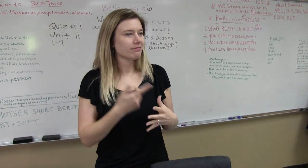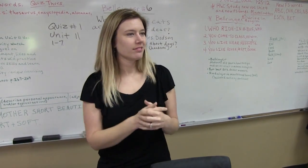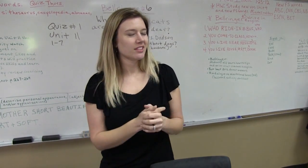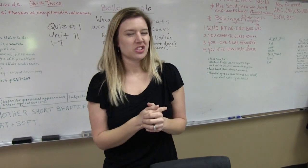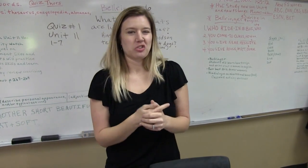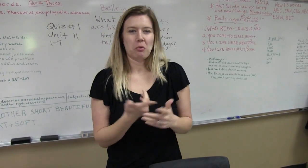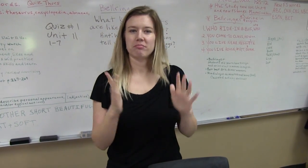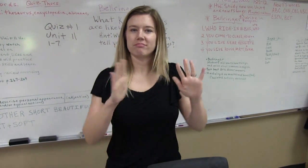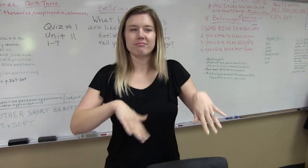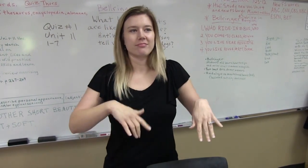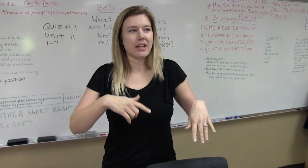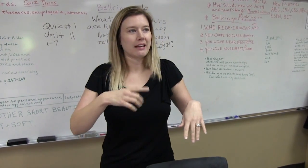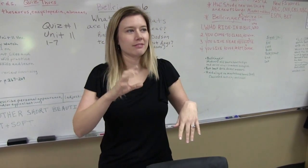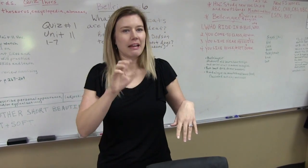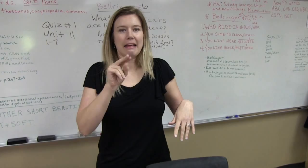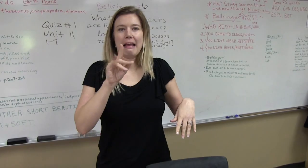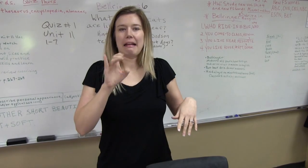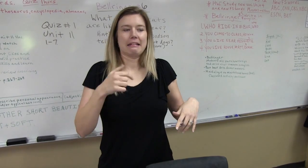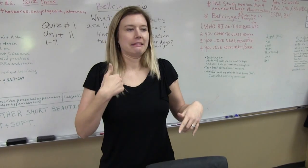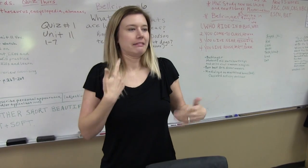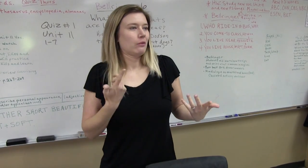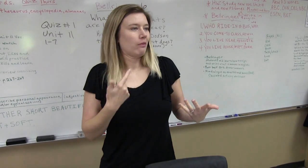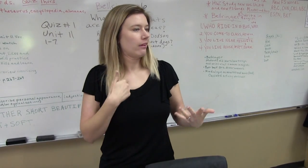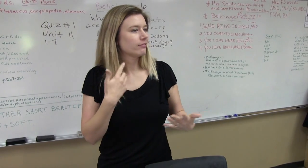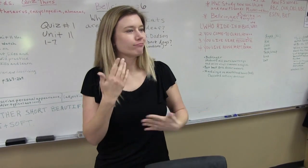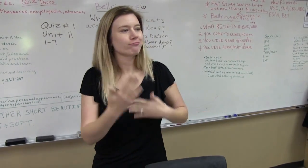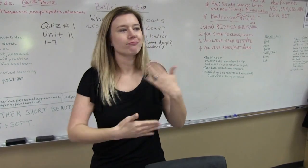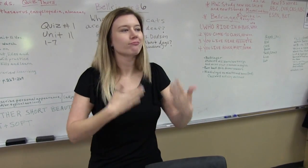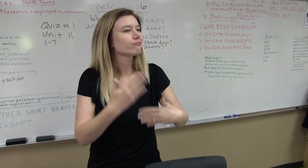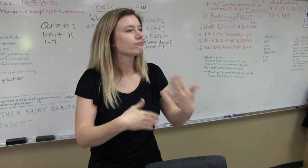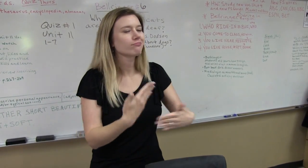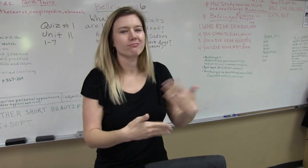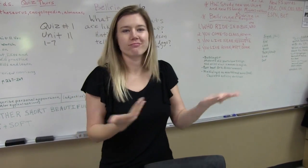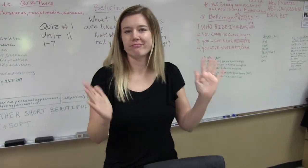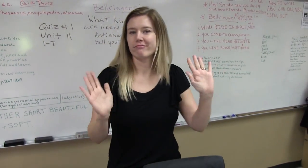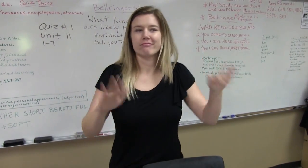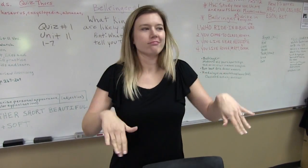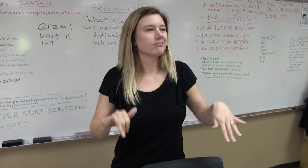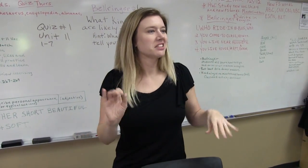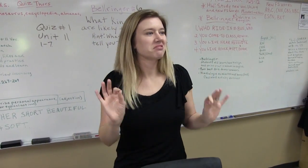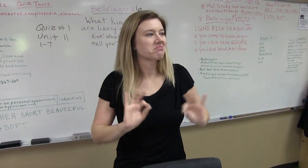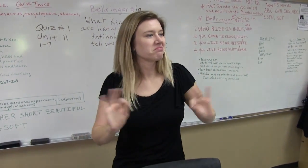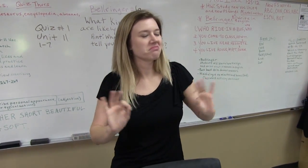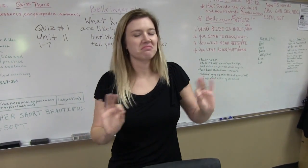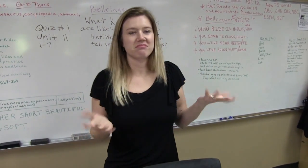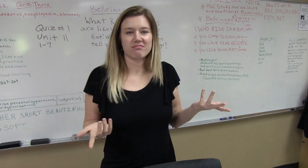her hearing loss. You know, that's Candice for you, just go on, you know just keep moving